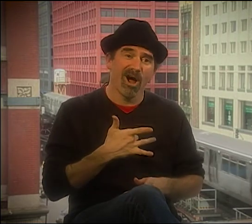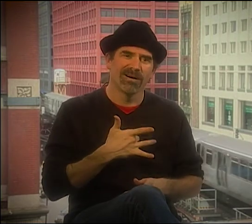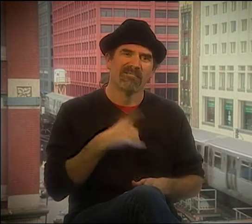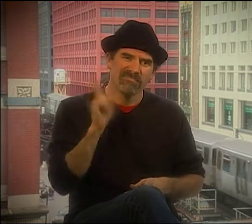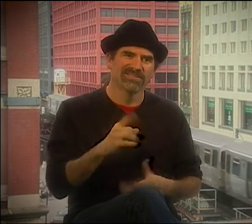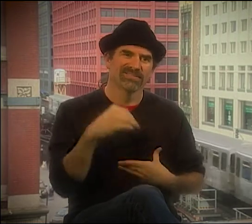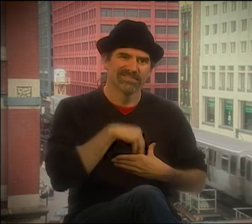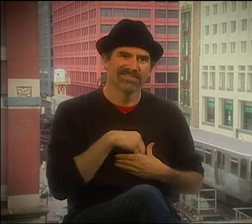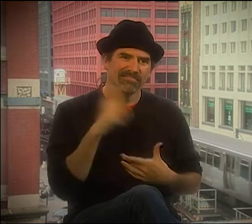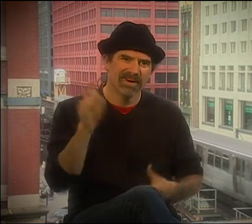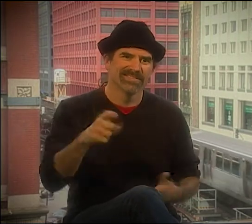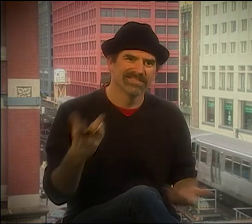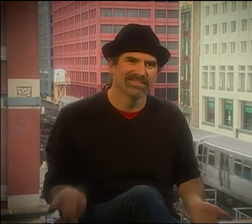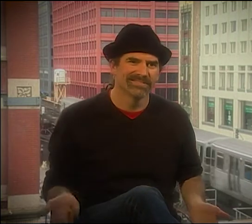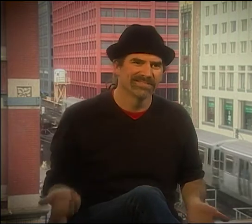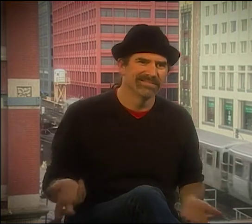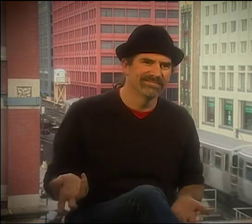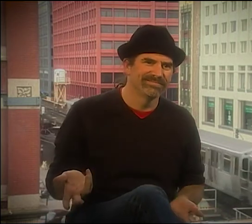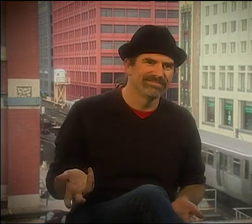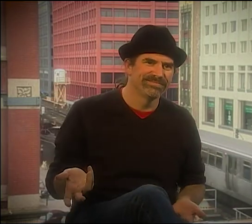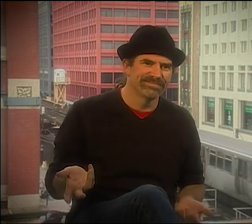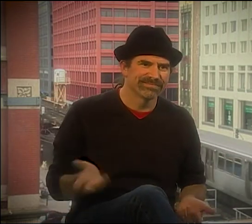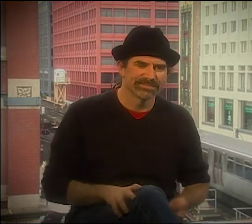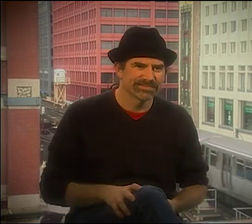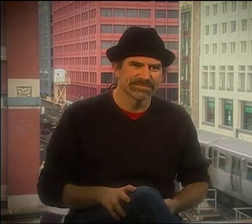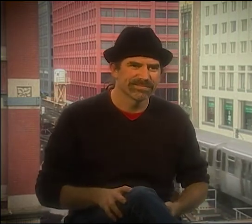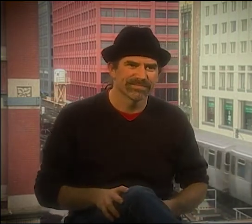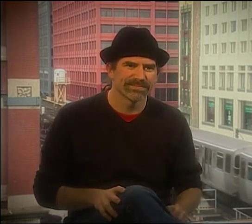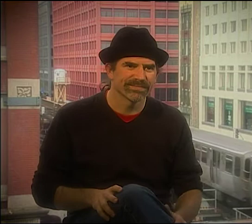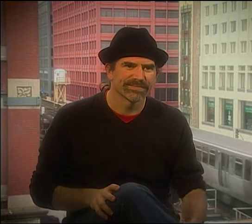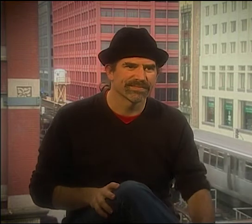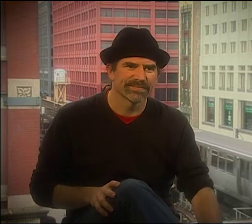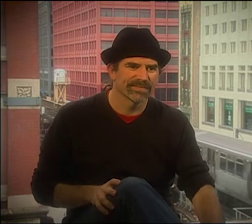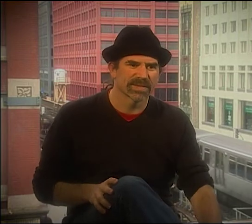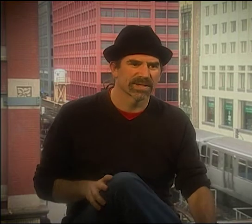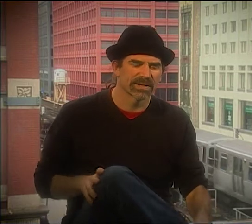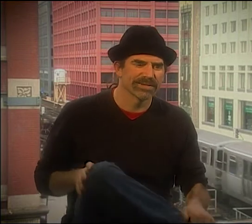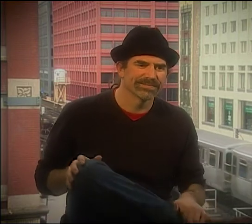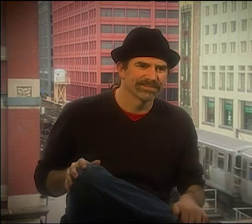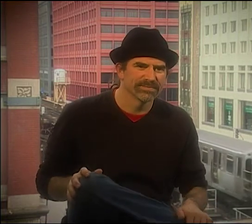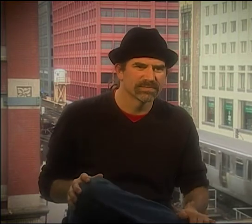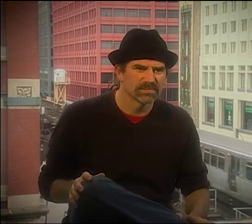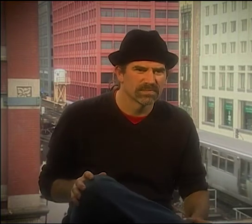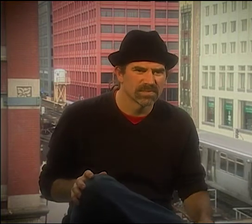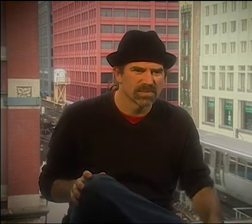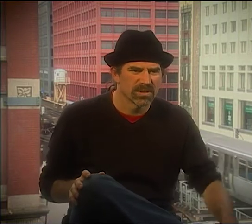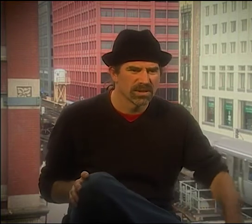AND AS LONG AS WE HAVE THEM DOCUMENTED, THEN THEIR SPIRIT LIVES ON. NOW, YOU KNOW, YOUNGER PEOPLE NEED TO SOMEHOW SEE THIS